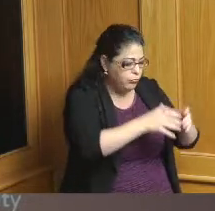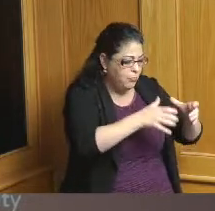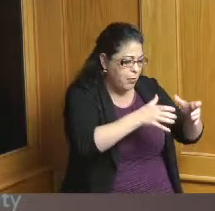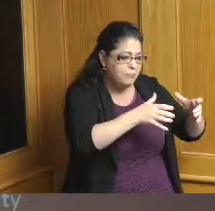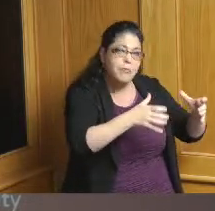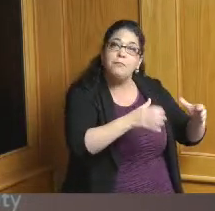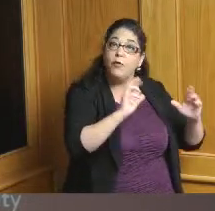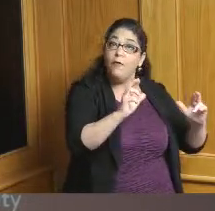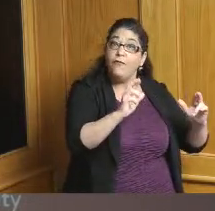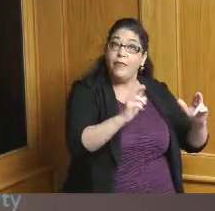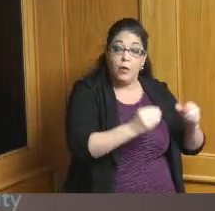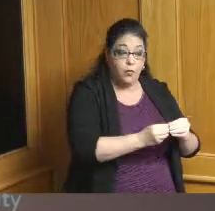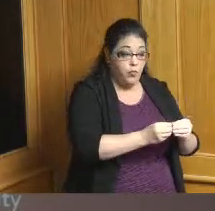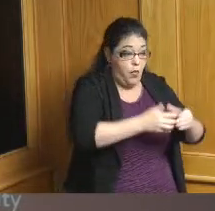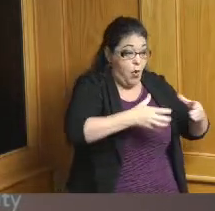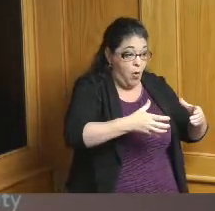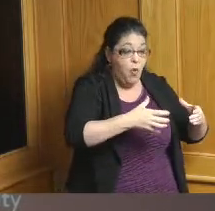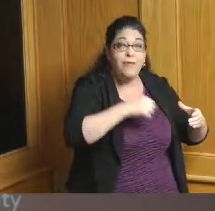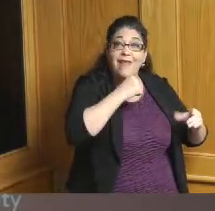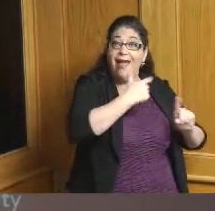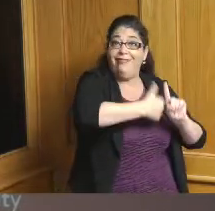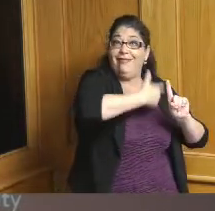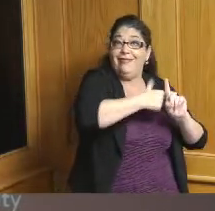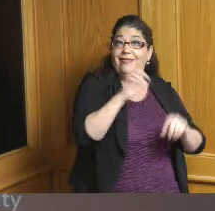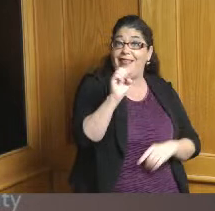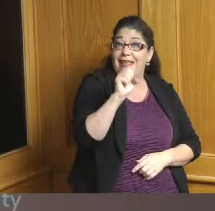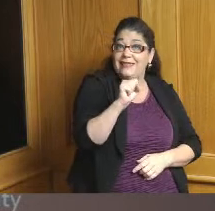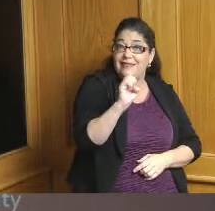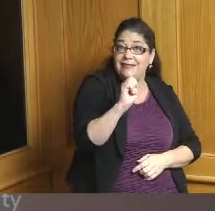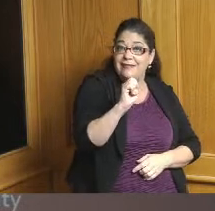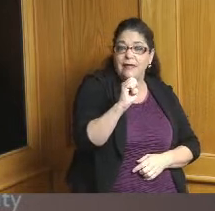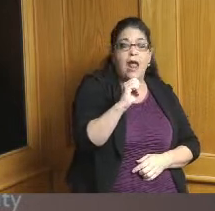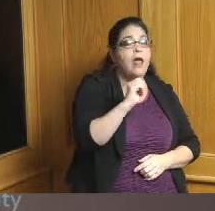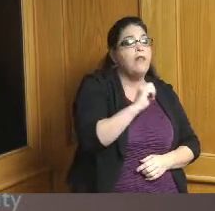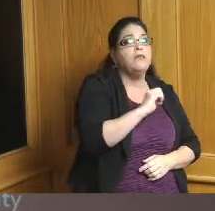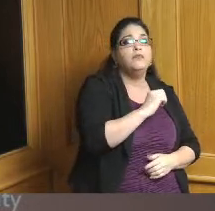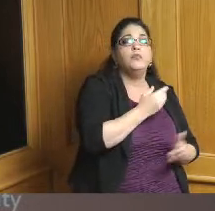hopefully move from leasing space and Forest Park to building space and Forest Park if you look at